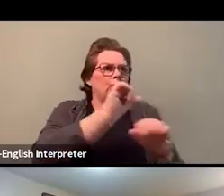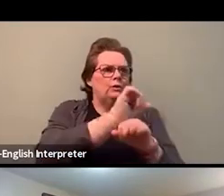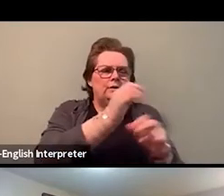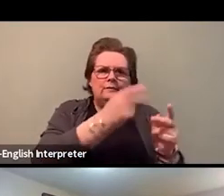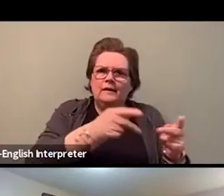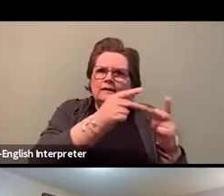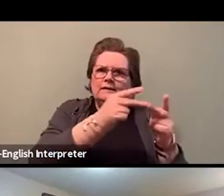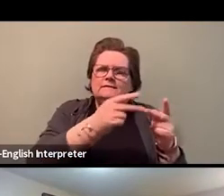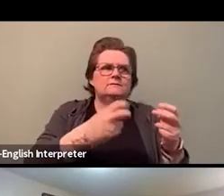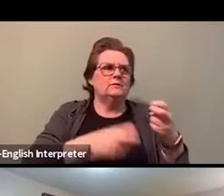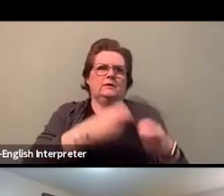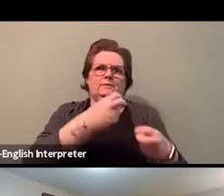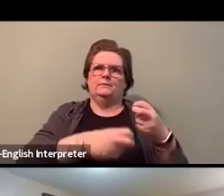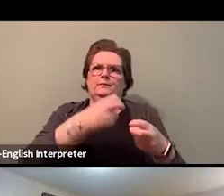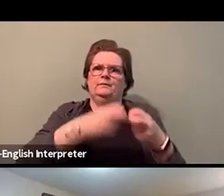but these are equity issues.